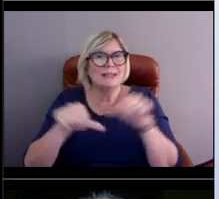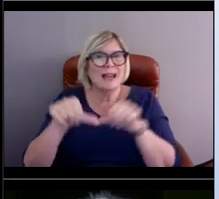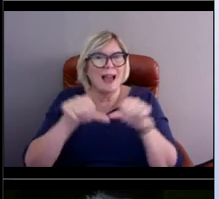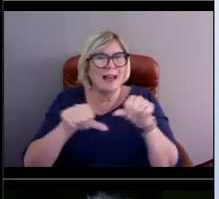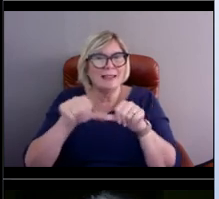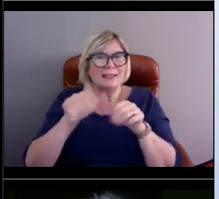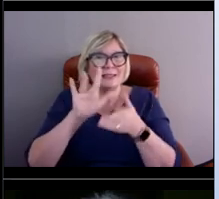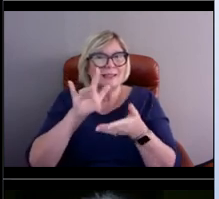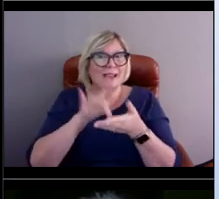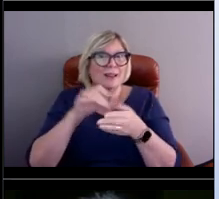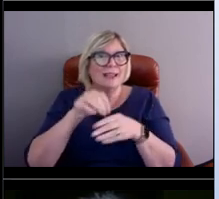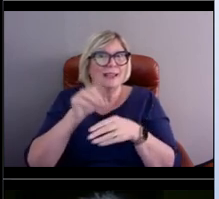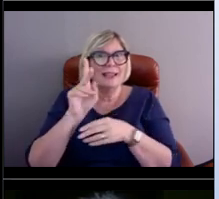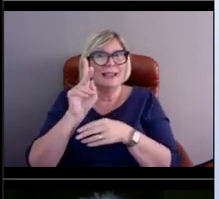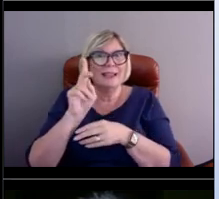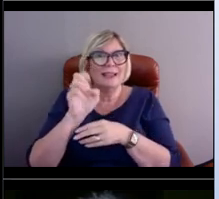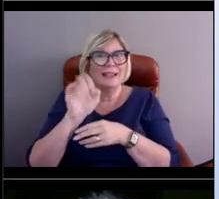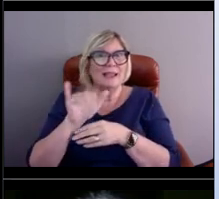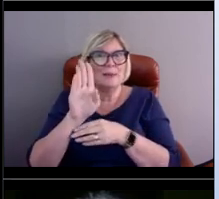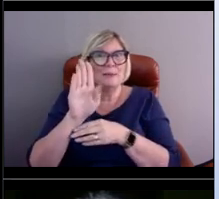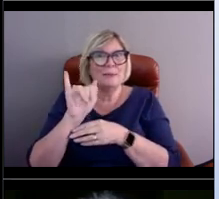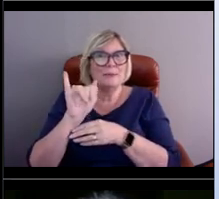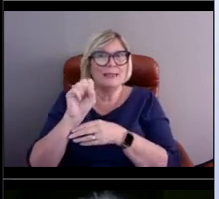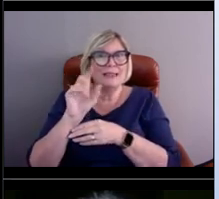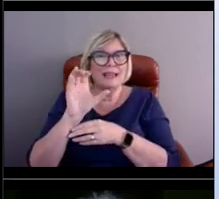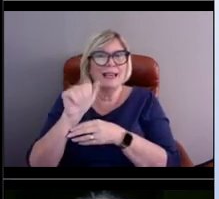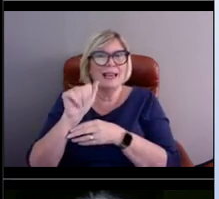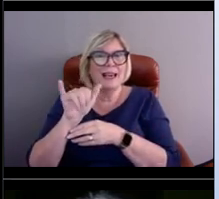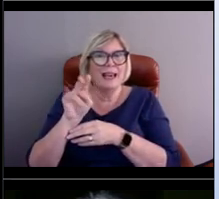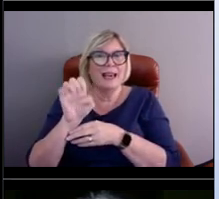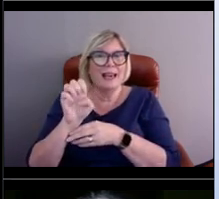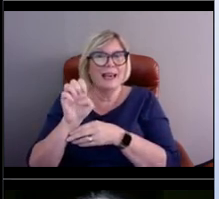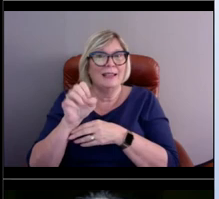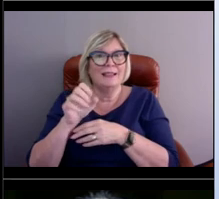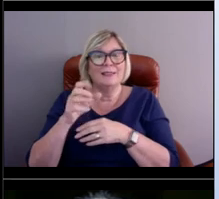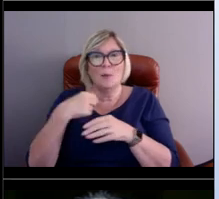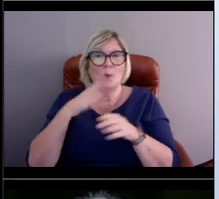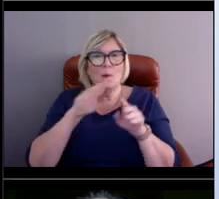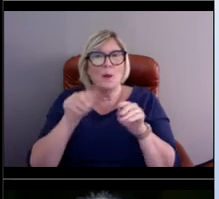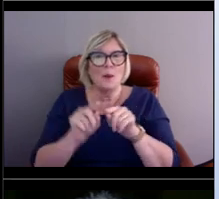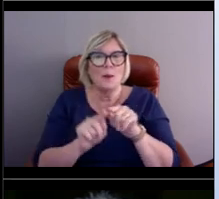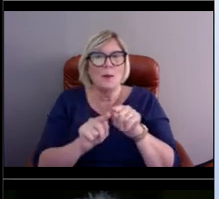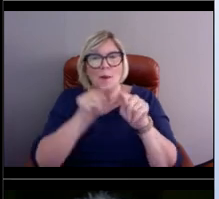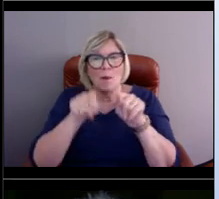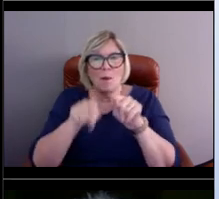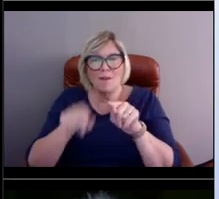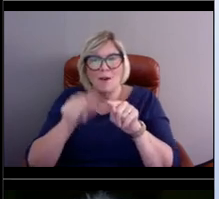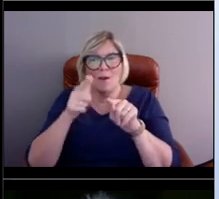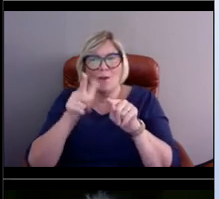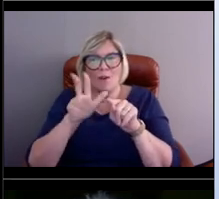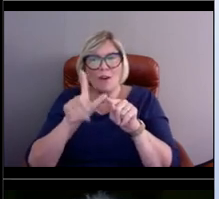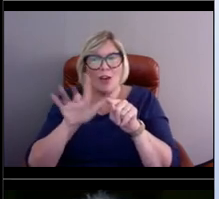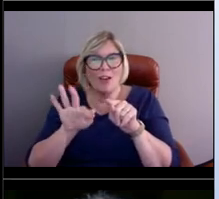So we're just going to move up the Gulf a little bit around to the Atlantic. And I think you guys are really going to like that.